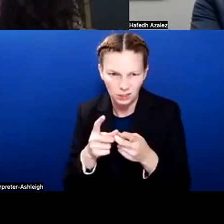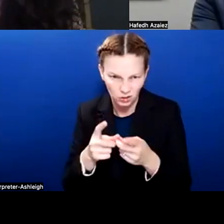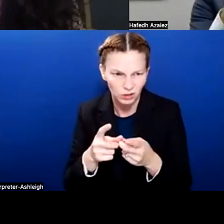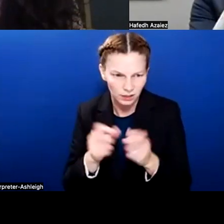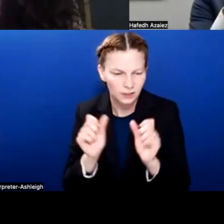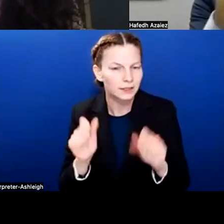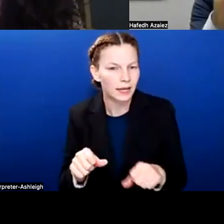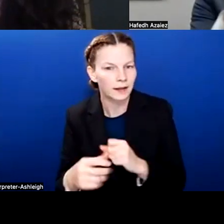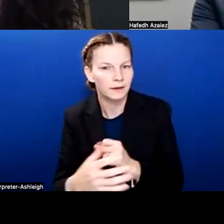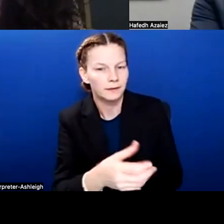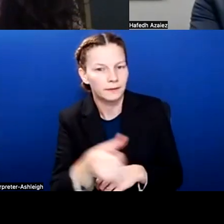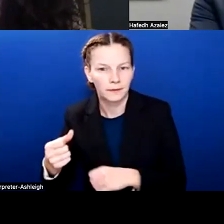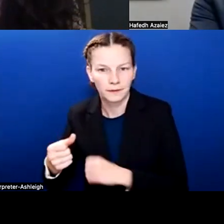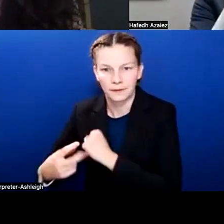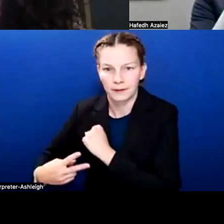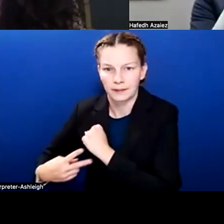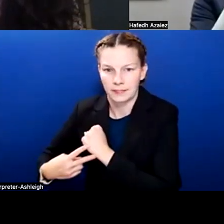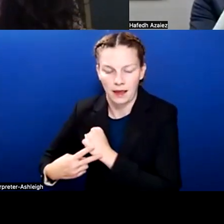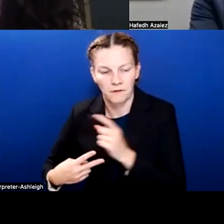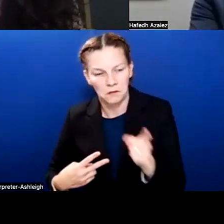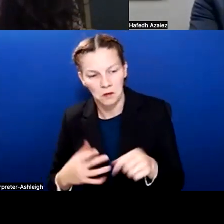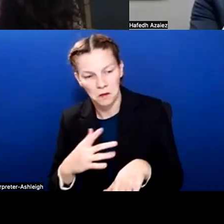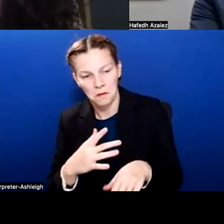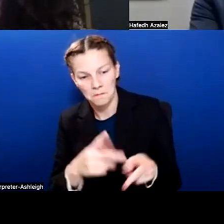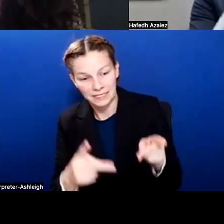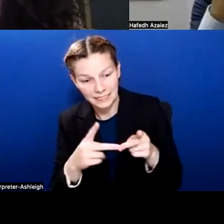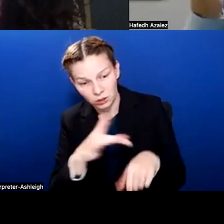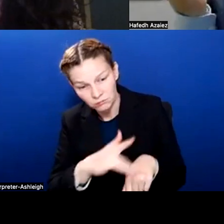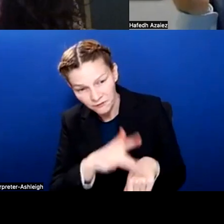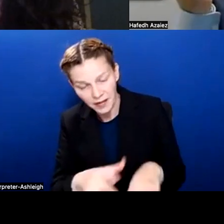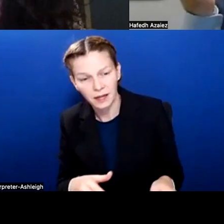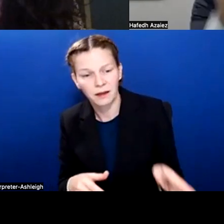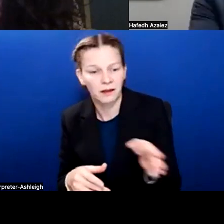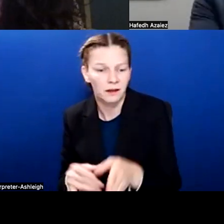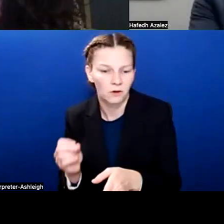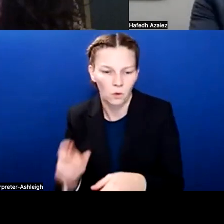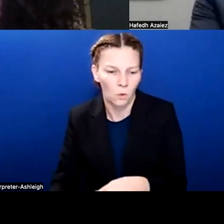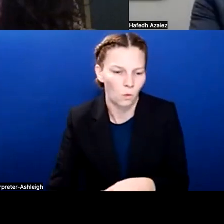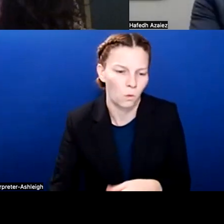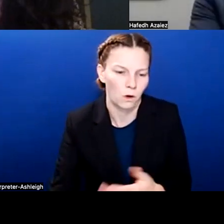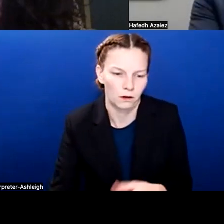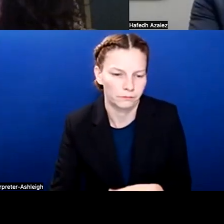in like a vacant position, or maybe position that take, I don't know, a month or two to fill.